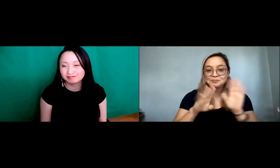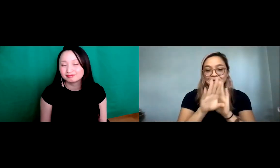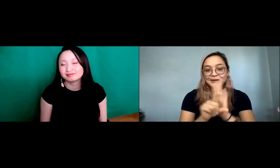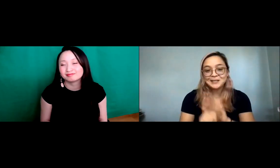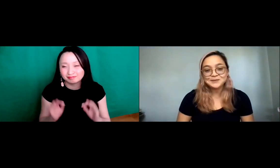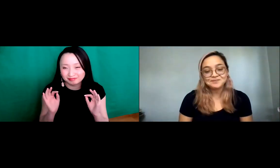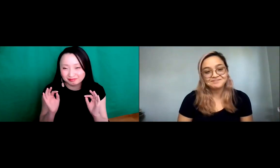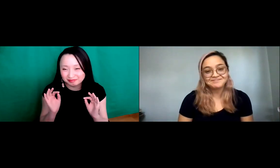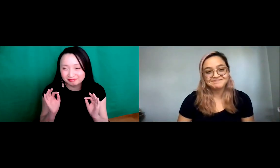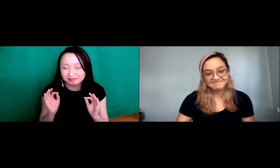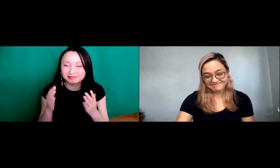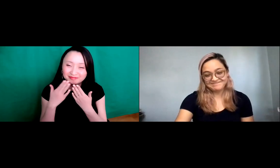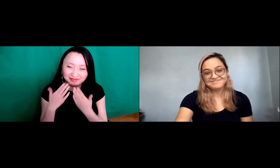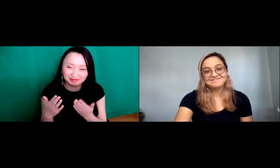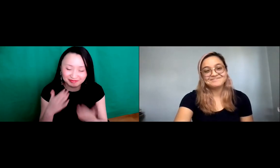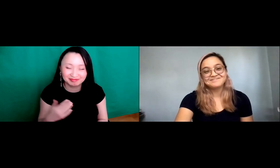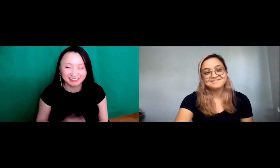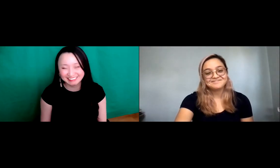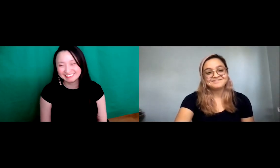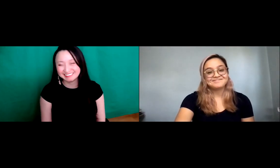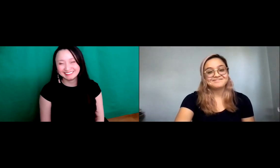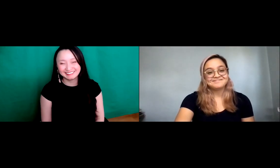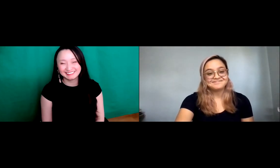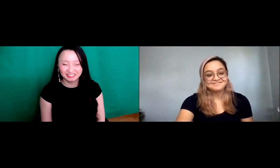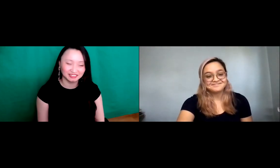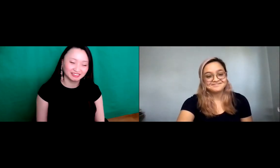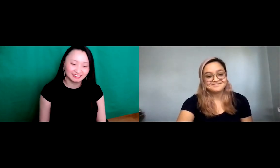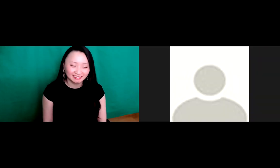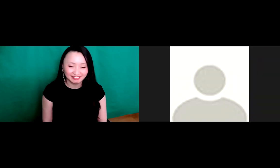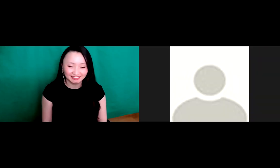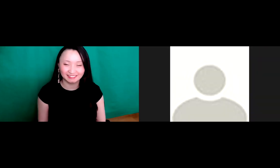and explore and so those are the two roles that I, and then.